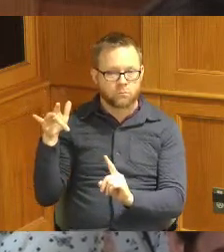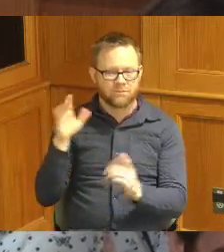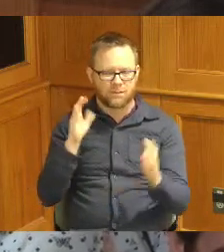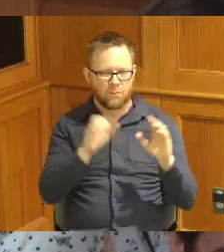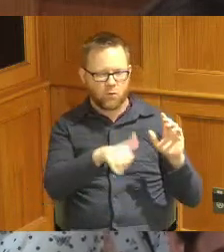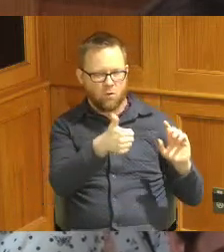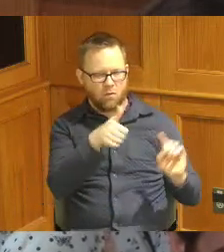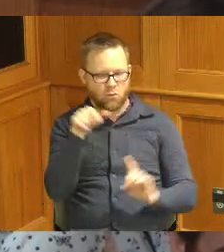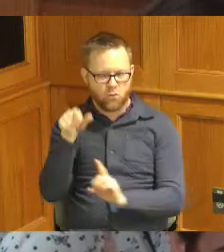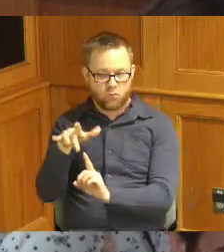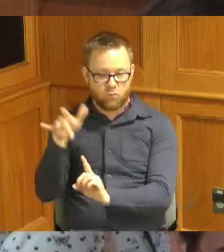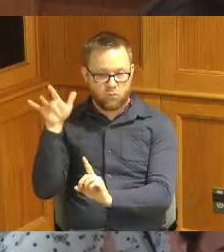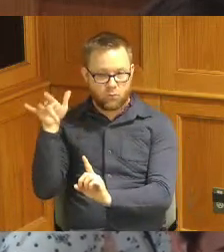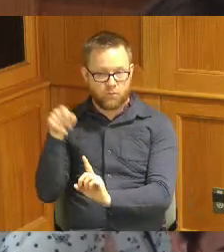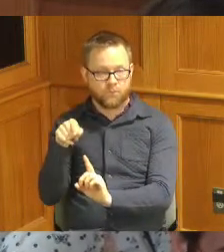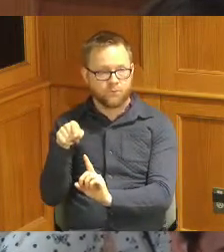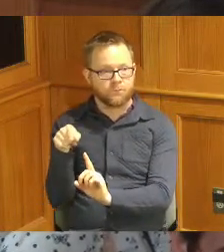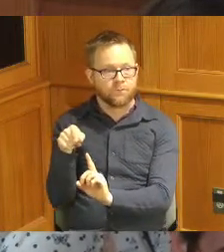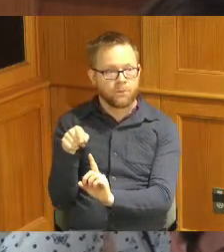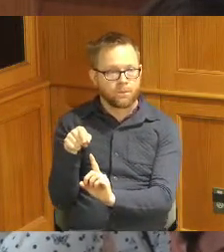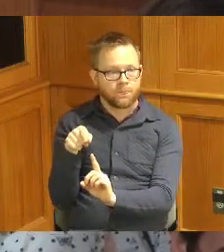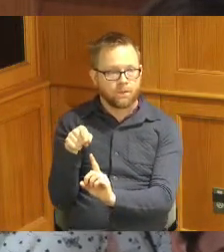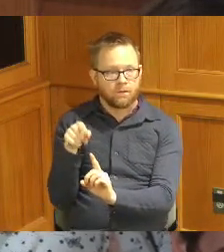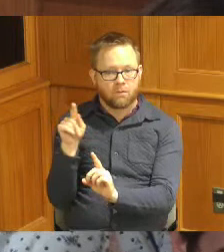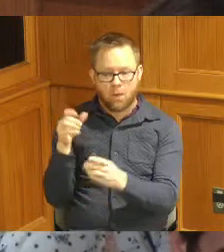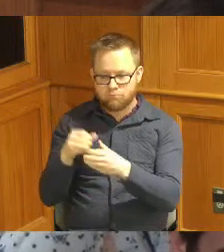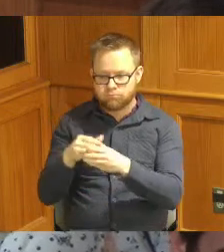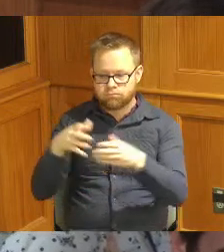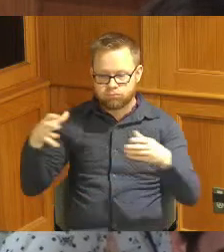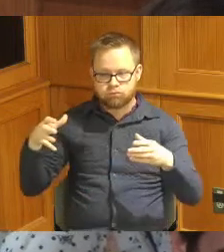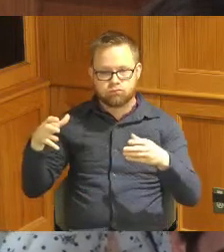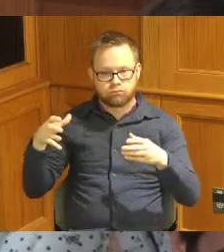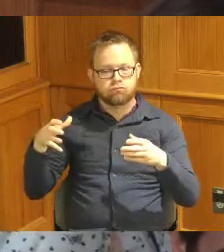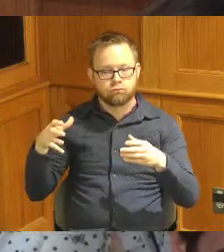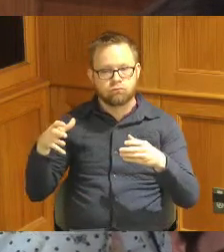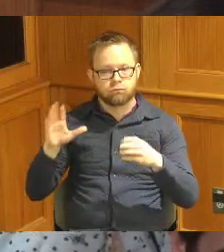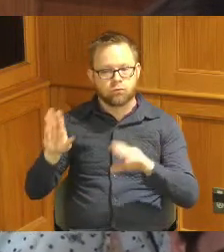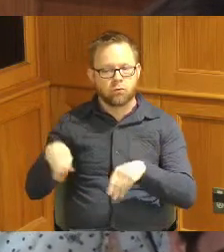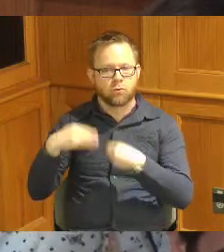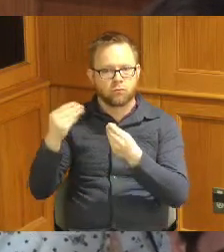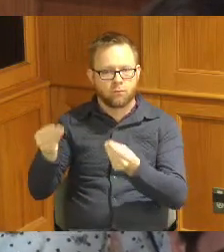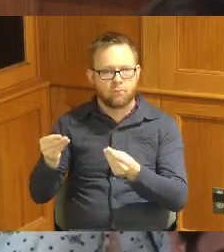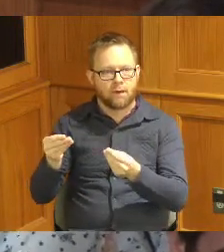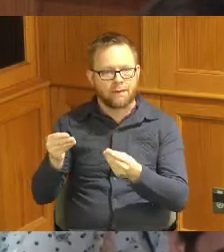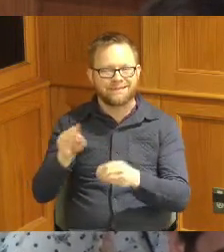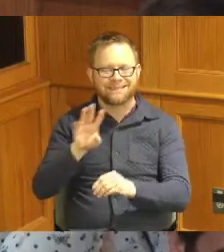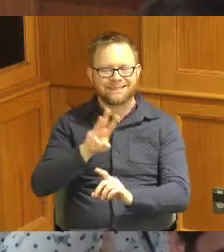others they have their expansion seeks to address this challenge by providing a six month earn